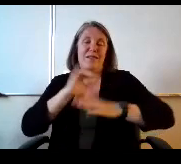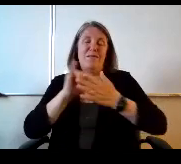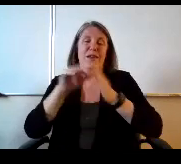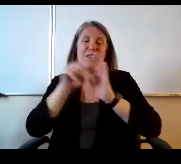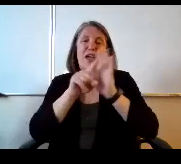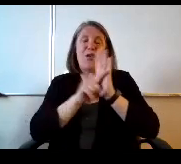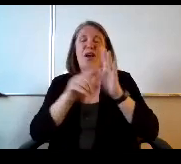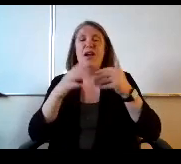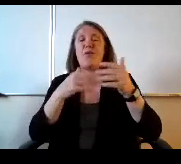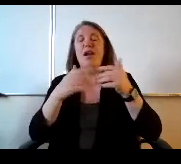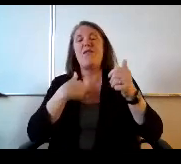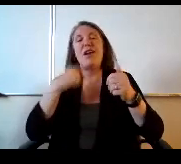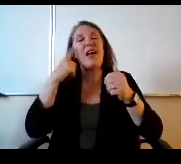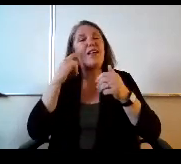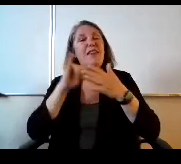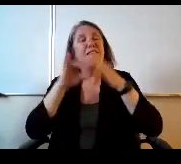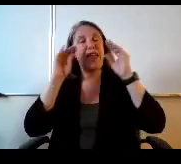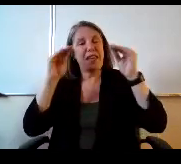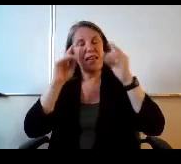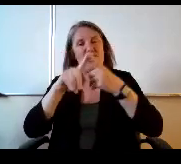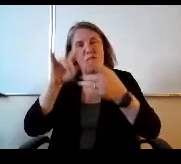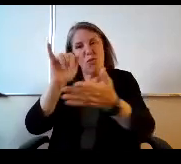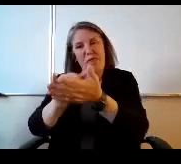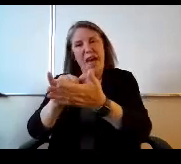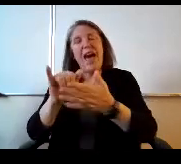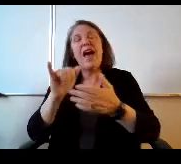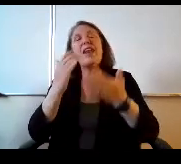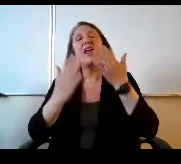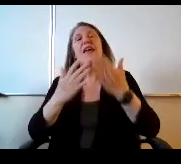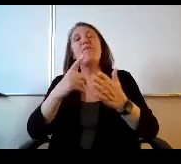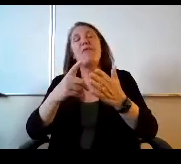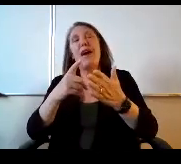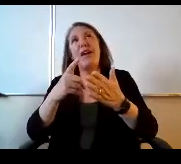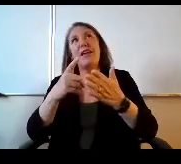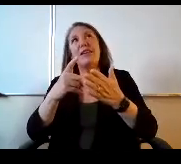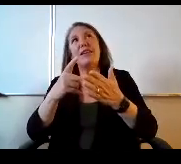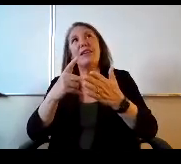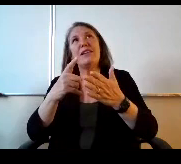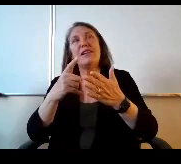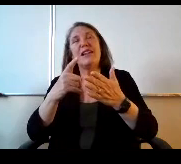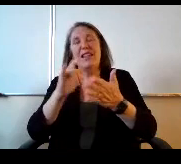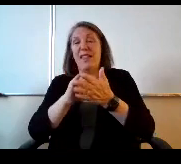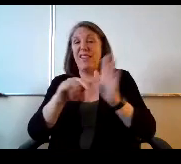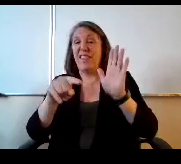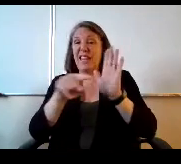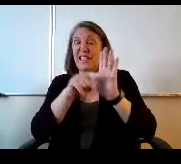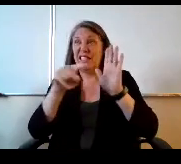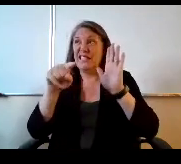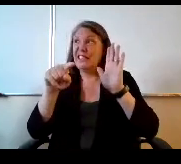And I, I think teaching to that it might take away that whole stigma of teaching to a test, you know,